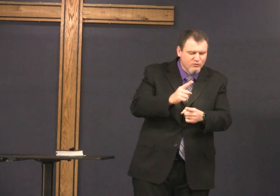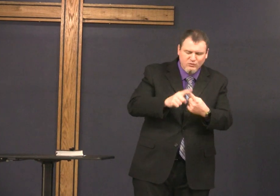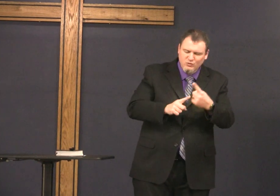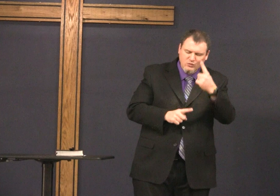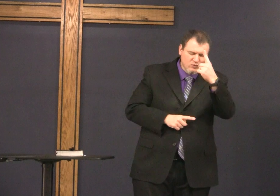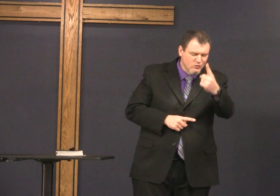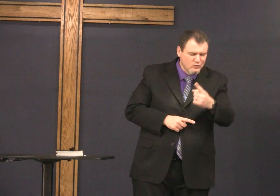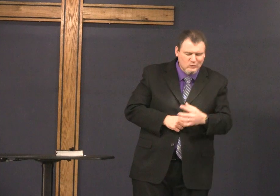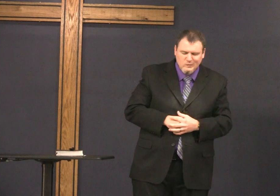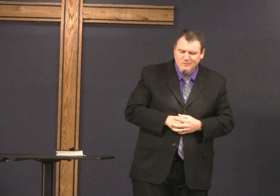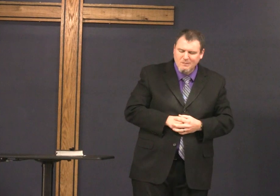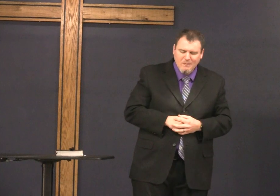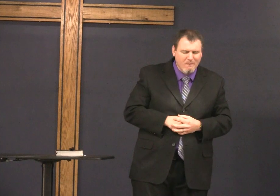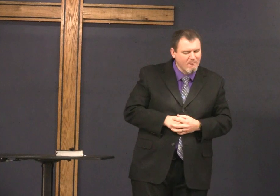who admit that they were still faithful